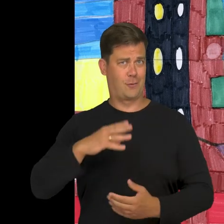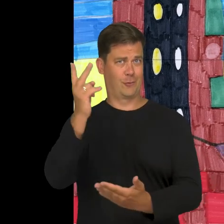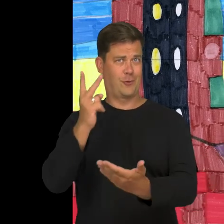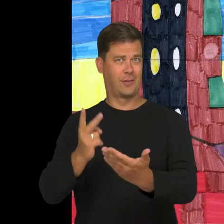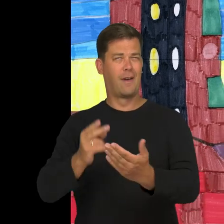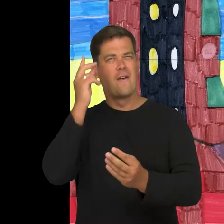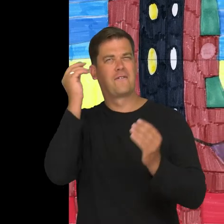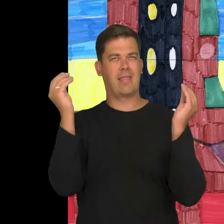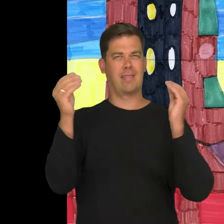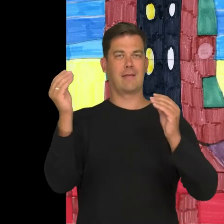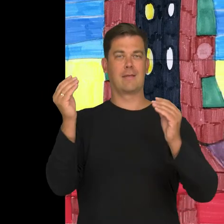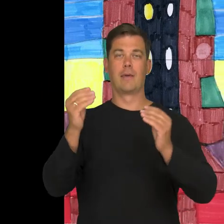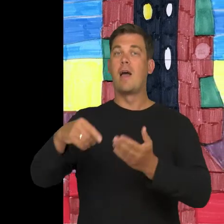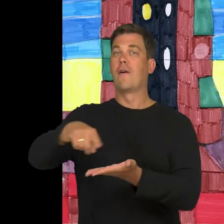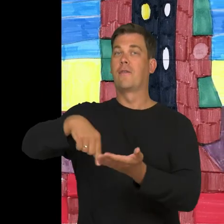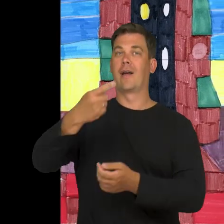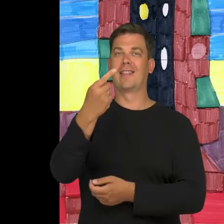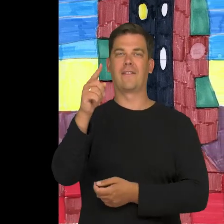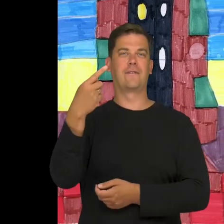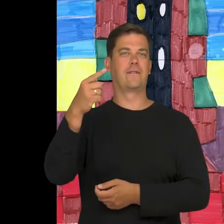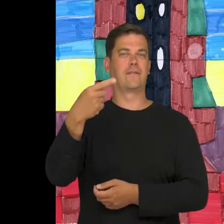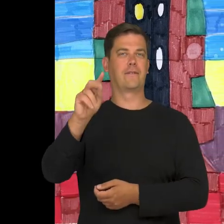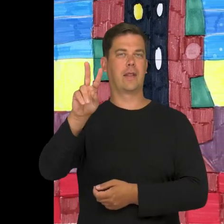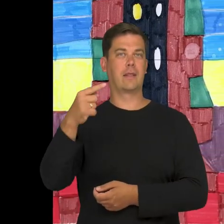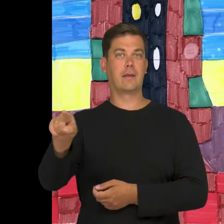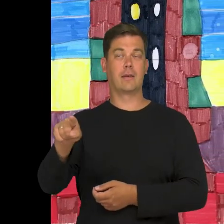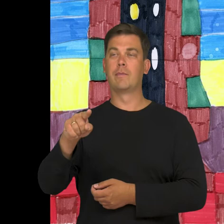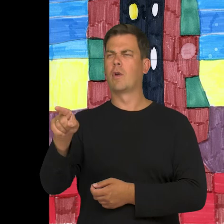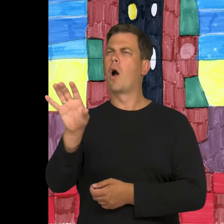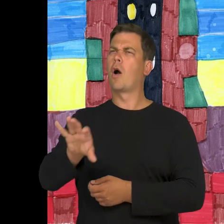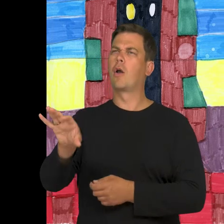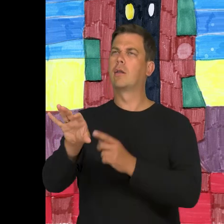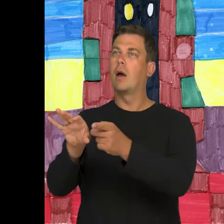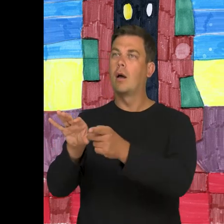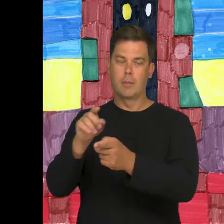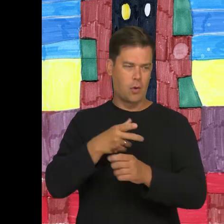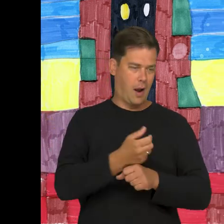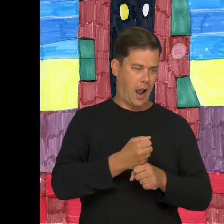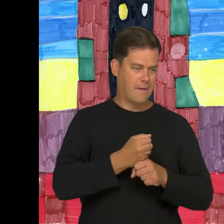I watch movies on DVD, on TV, when I have breakfast and coffee, at the coffee table.